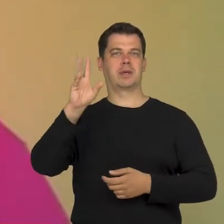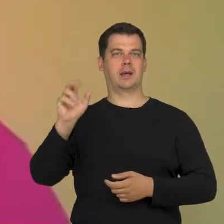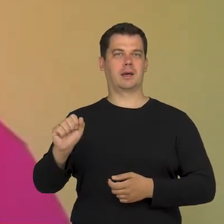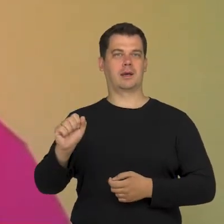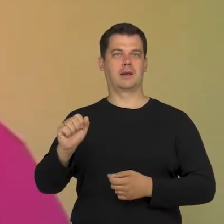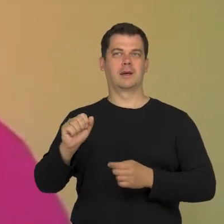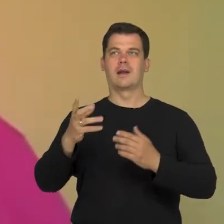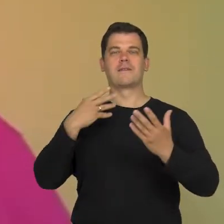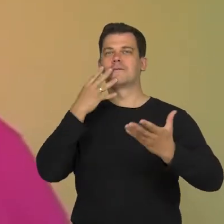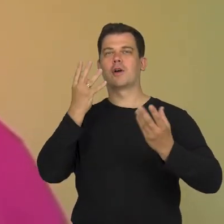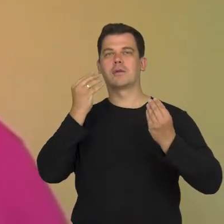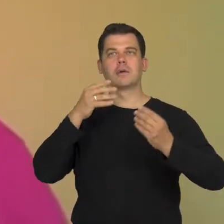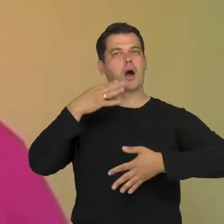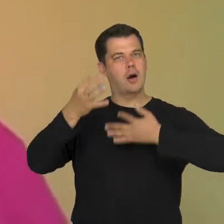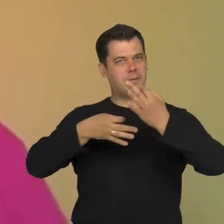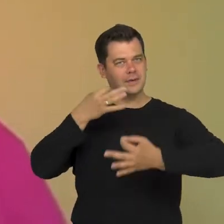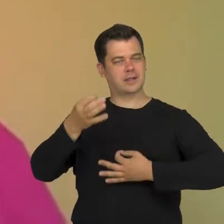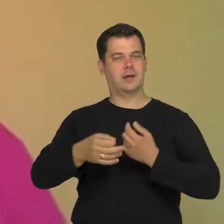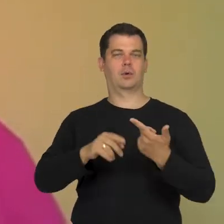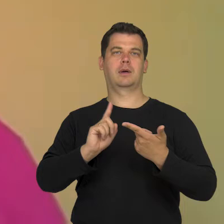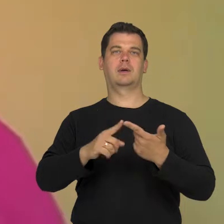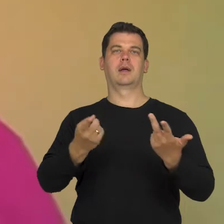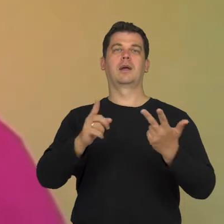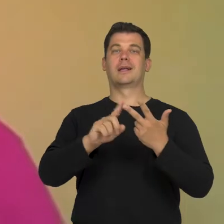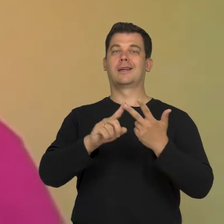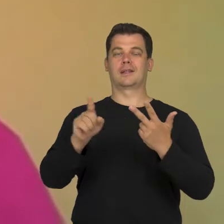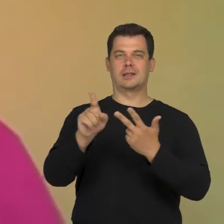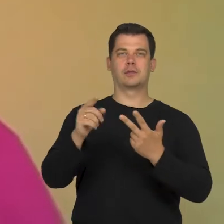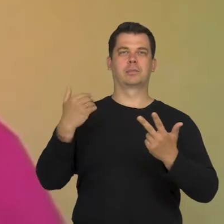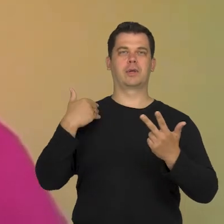Maciek was also with us.